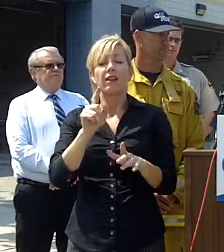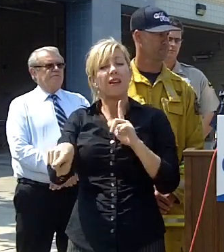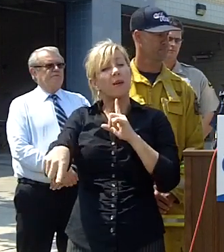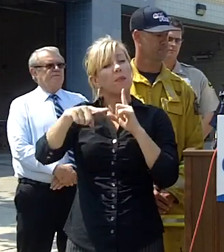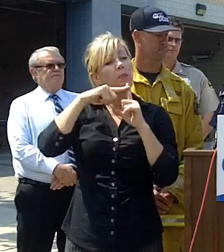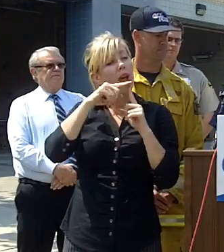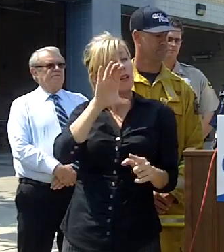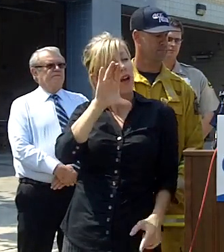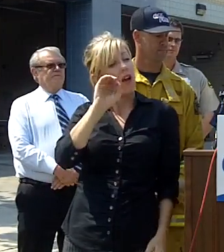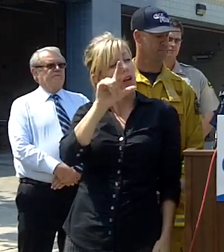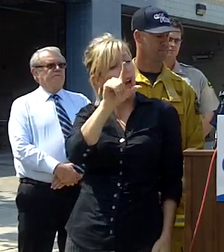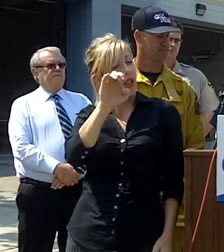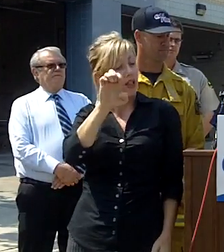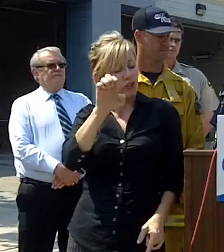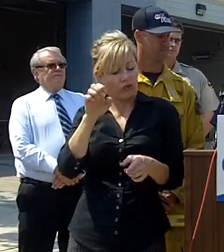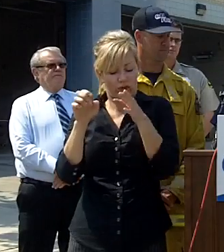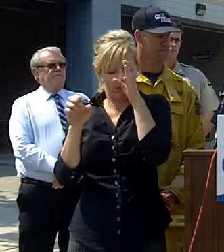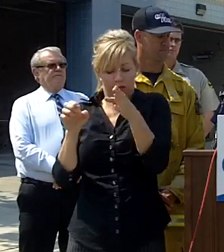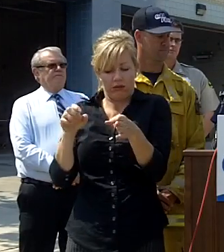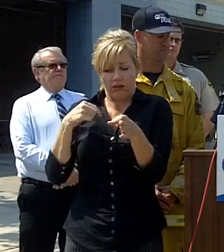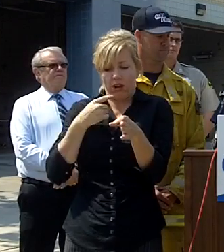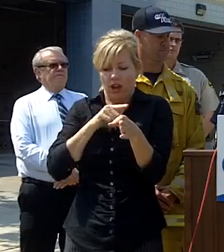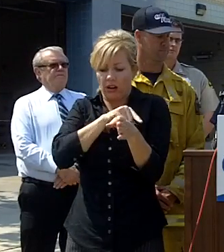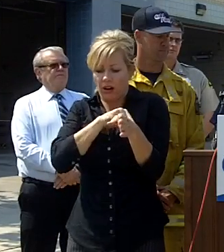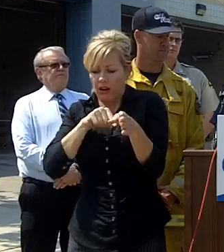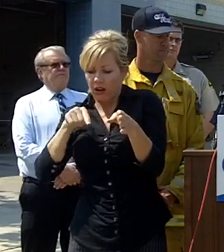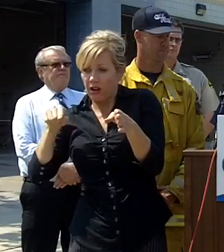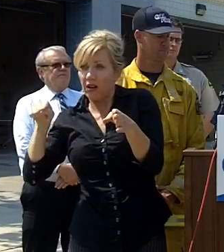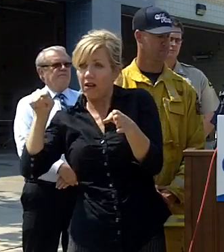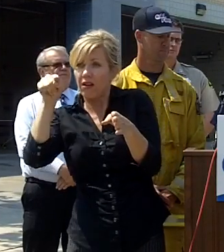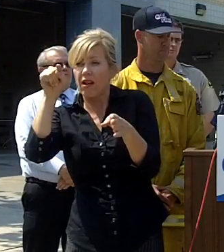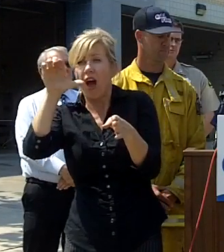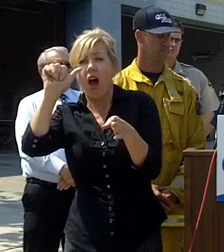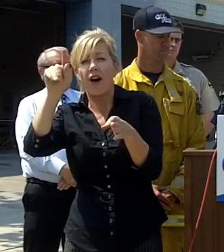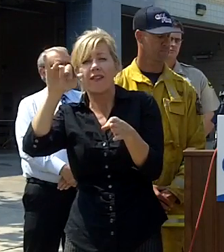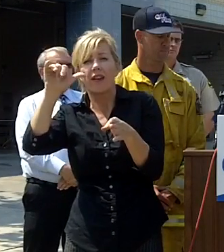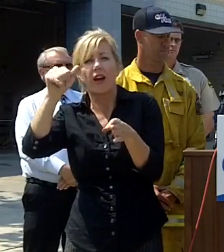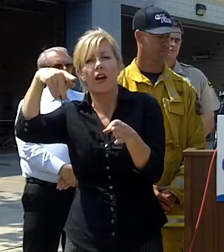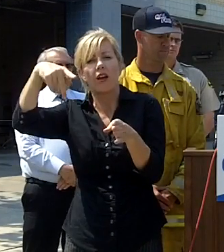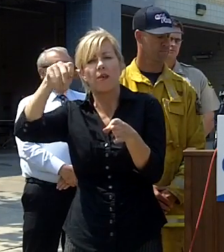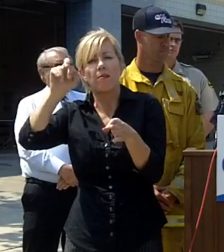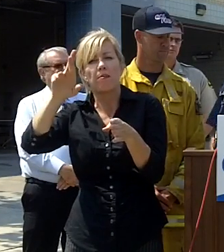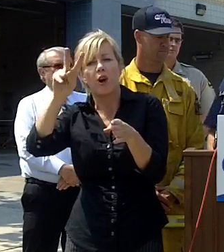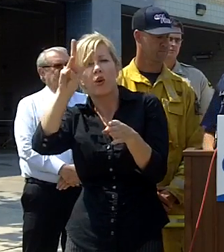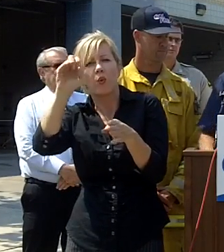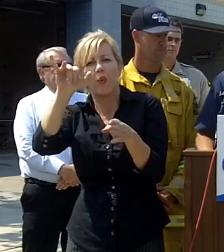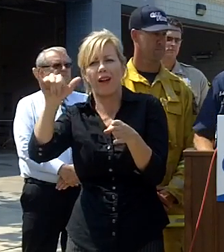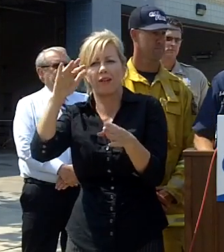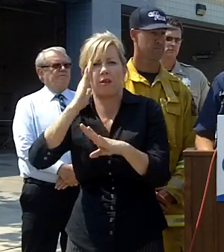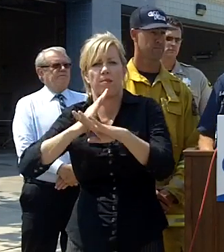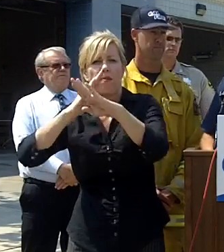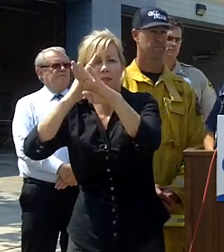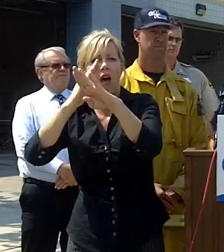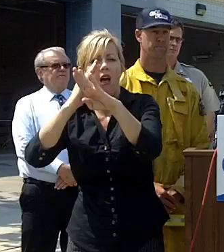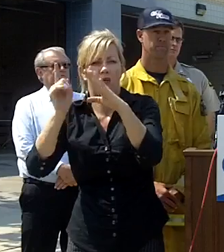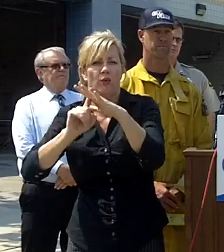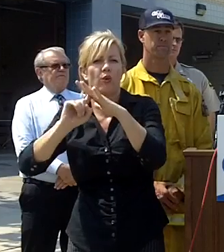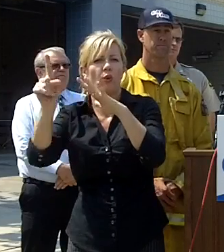far west side of the fire at the moment i'll give you some round numbers 52 engine companies over